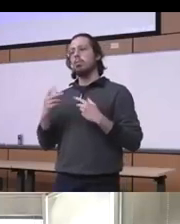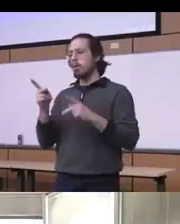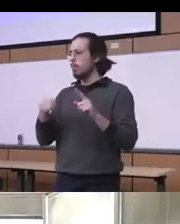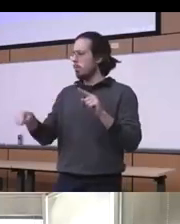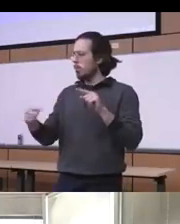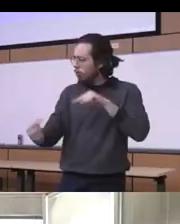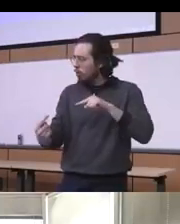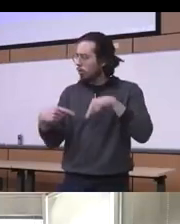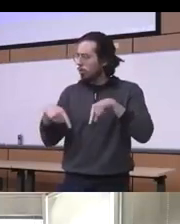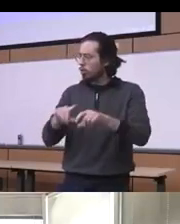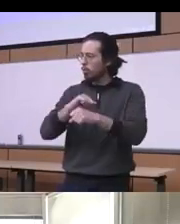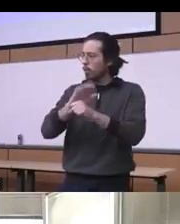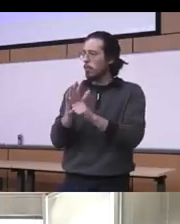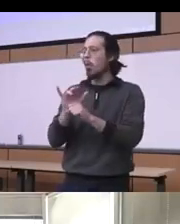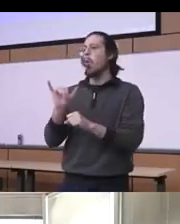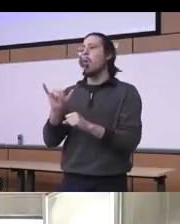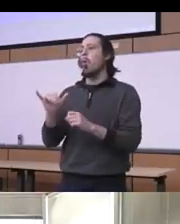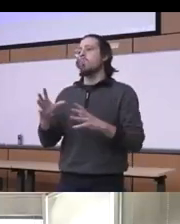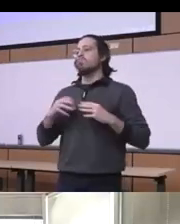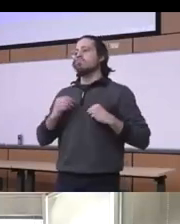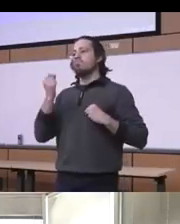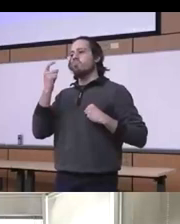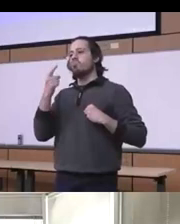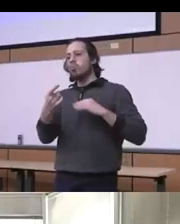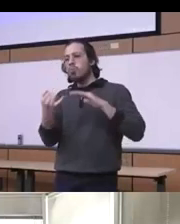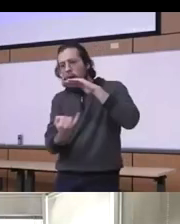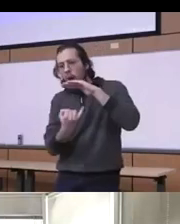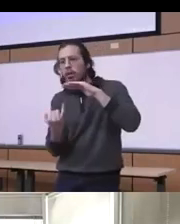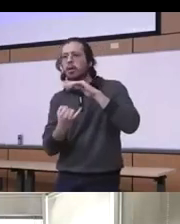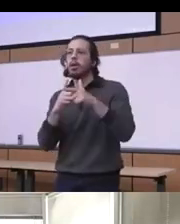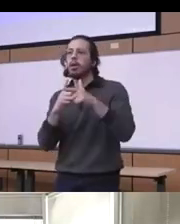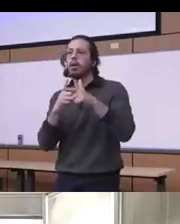the pandemic when they are isolated they don't have much of of these connections with people